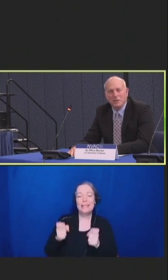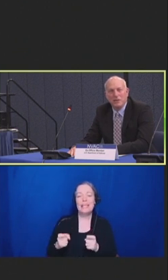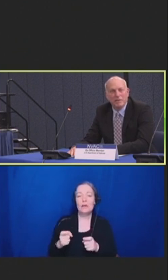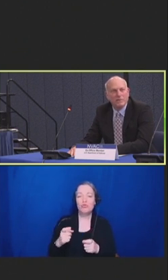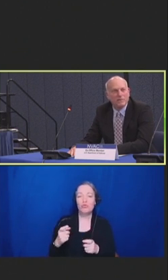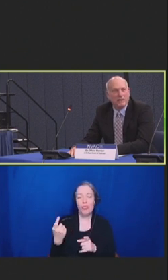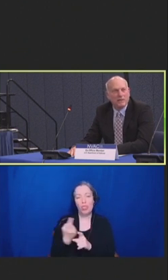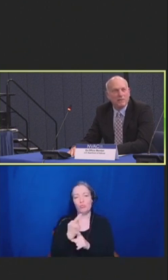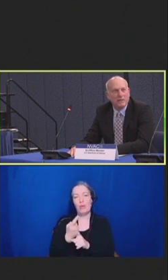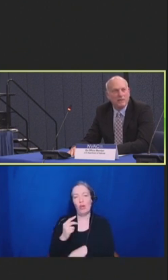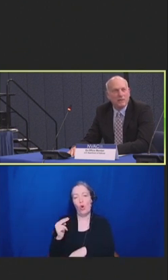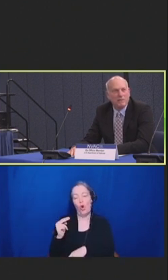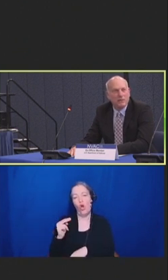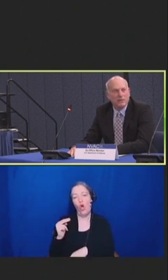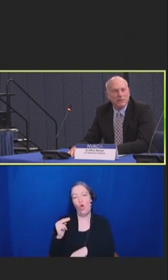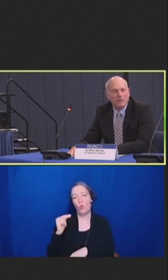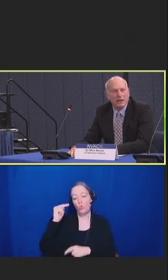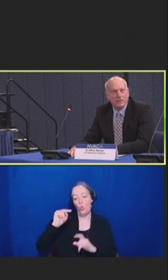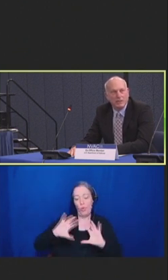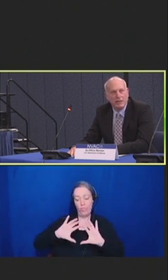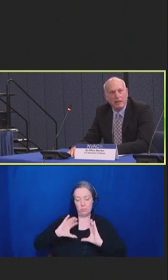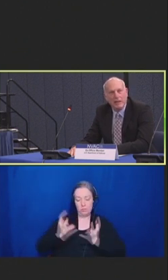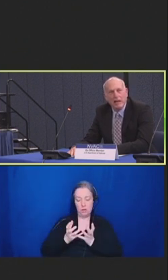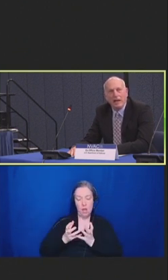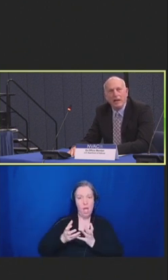hemisphere influenza vaccine.